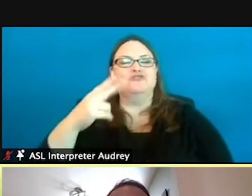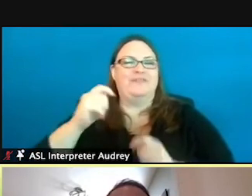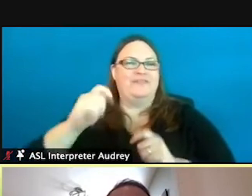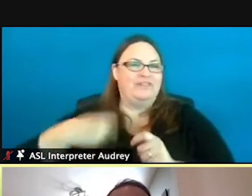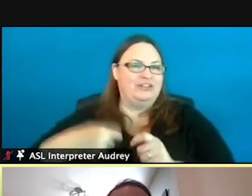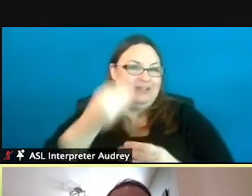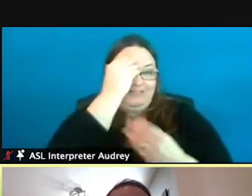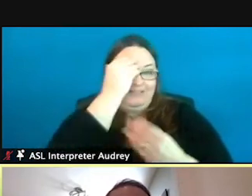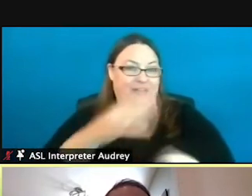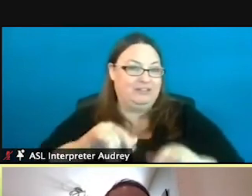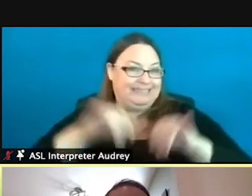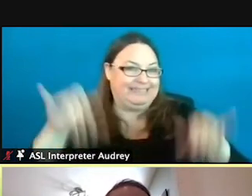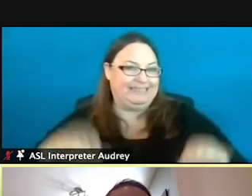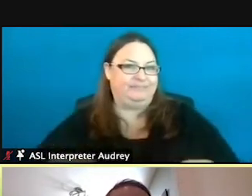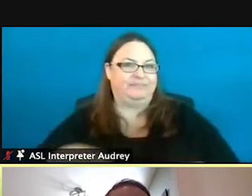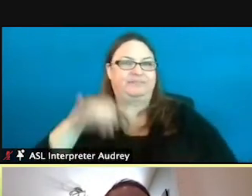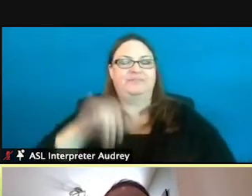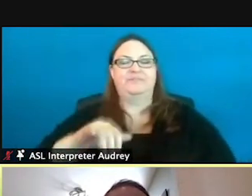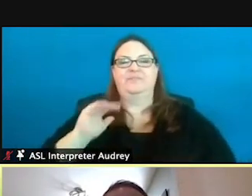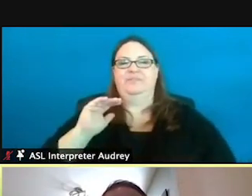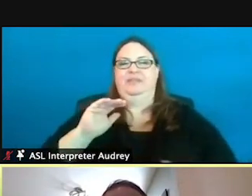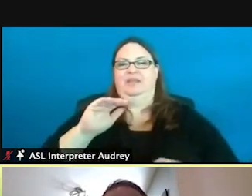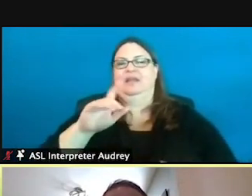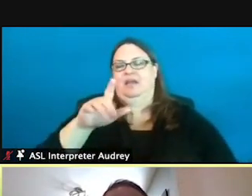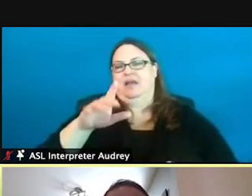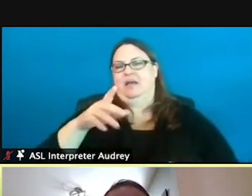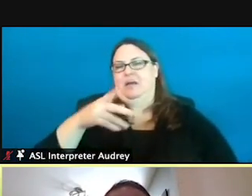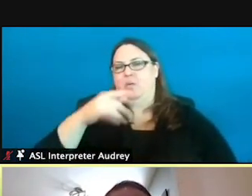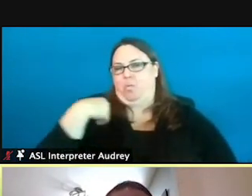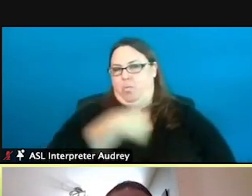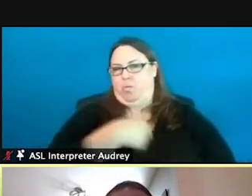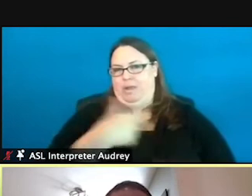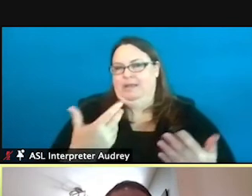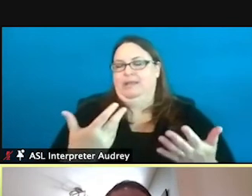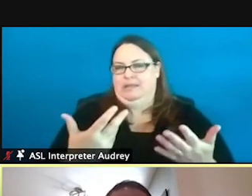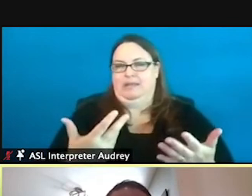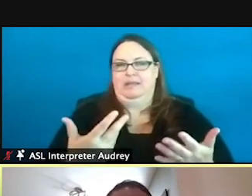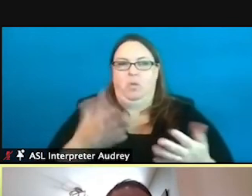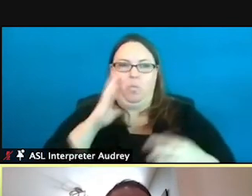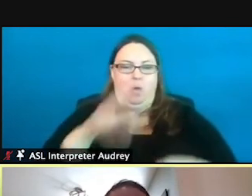And this is a an ARC-GIS platform that we can, you know, we'll give you some maps and